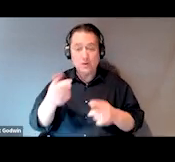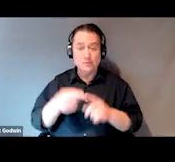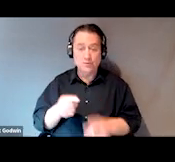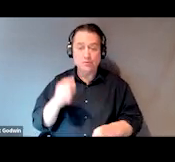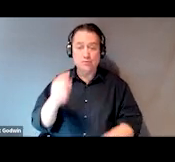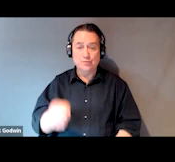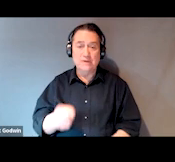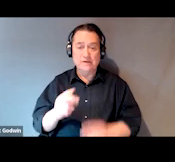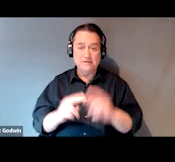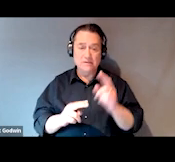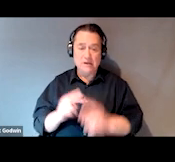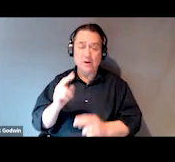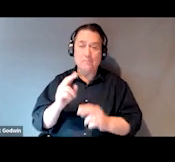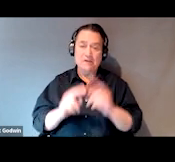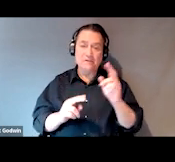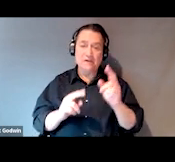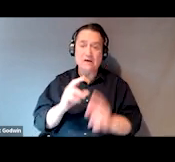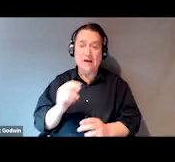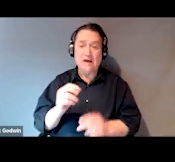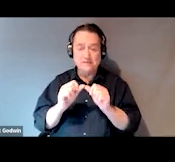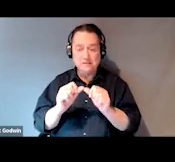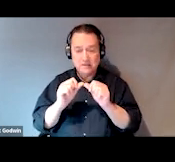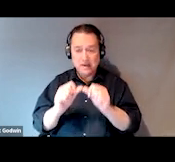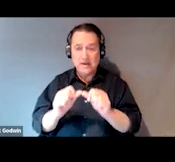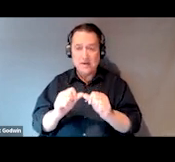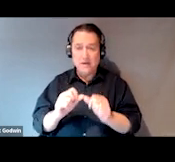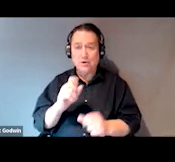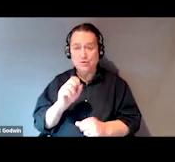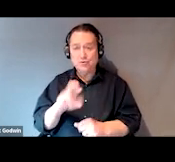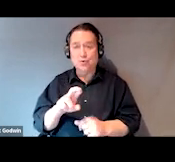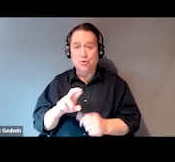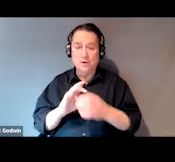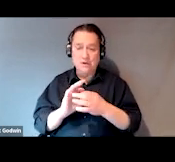Building and Sustaining SOAR Collaborations with Medical Providers.